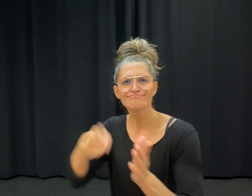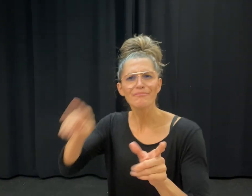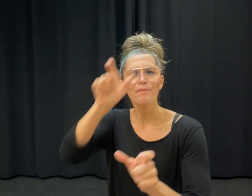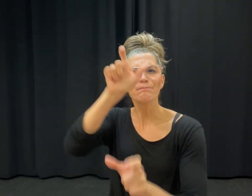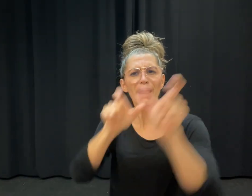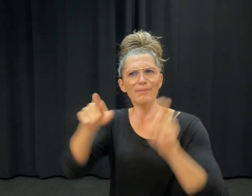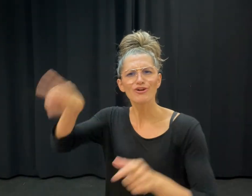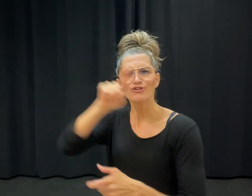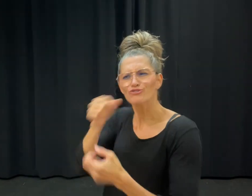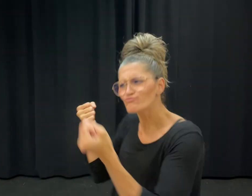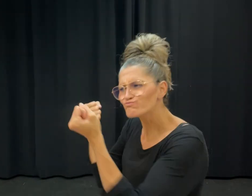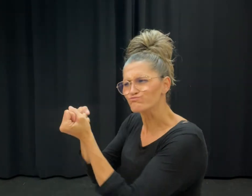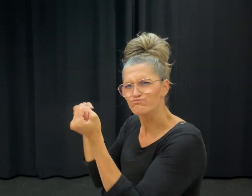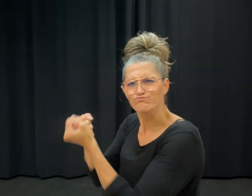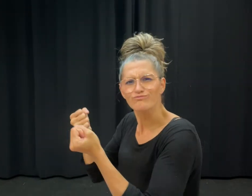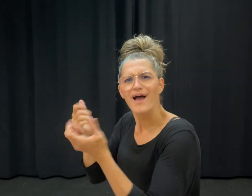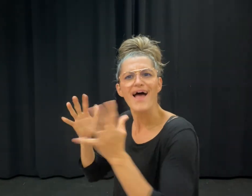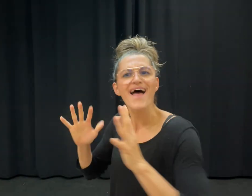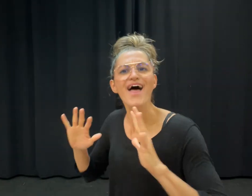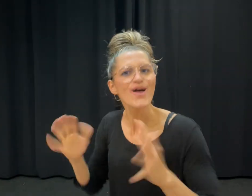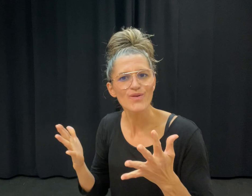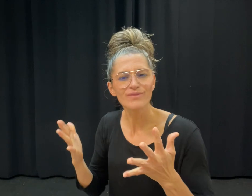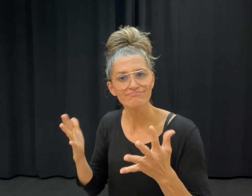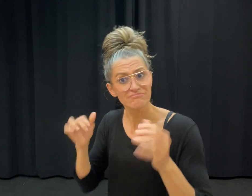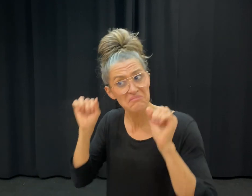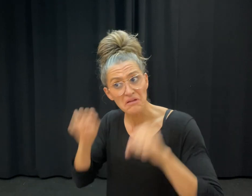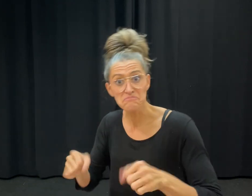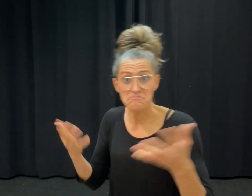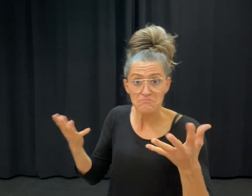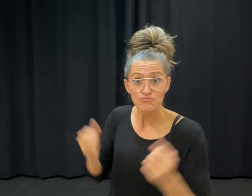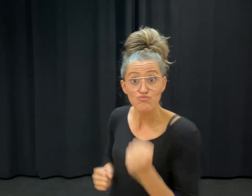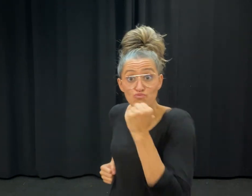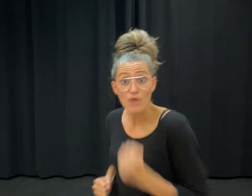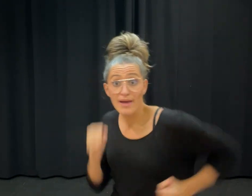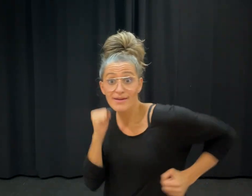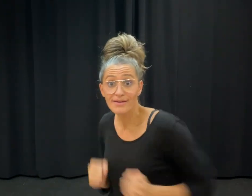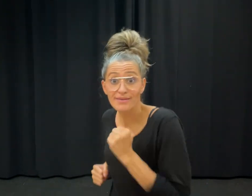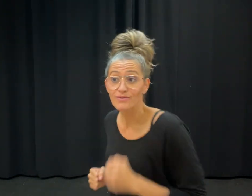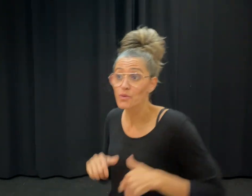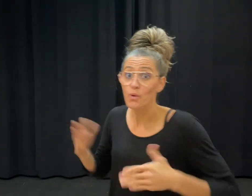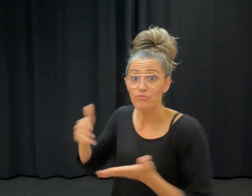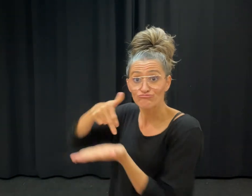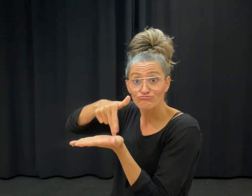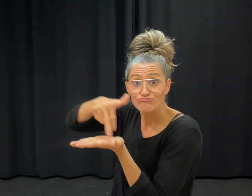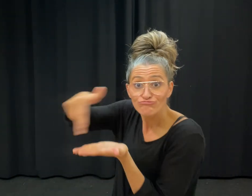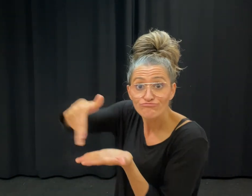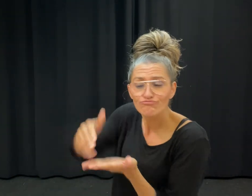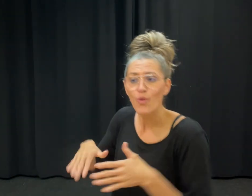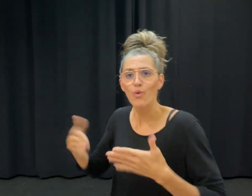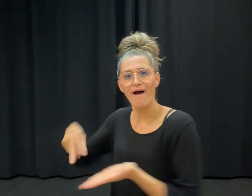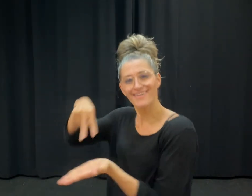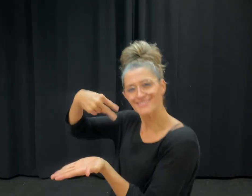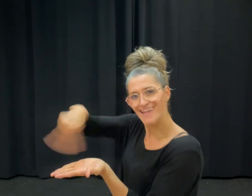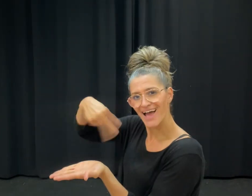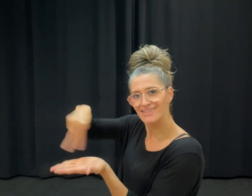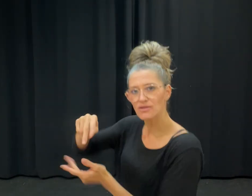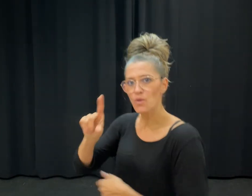to either run, walk, or dance for 132 minutes,